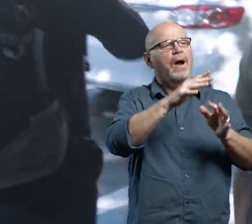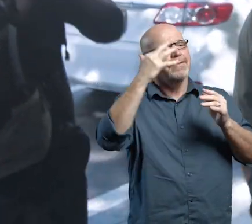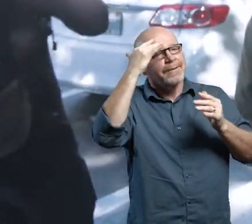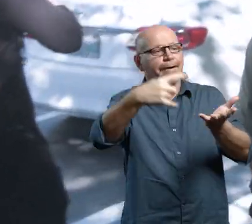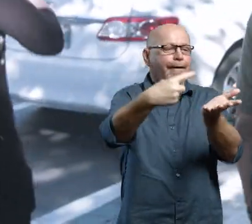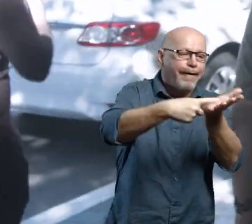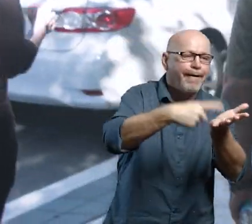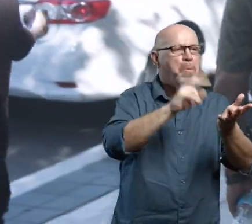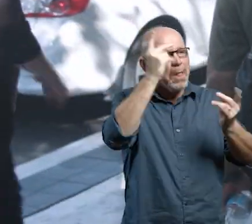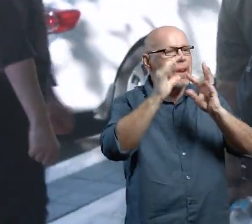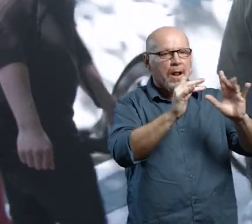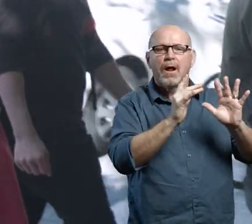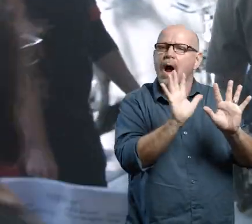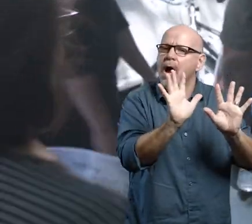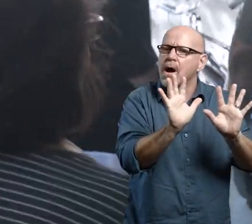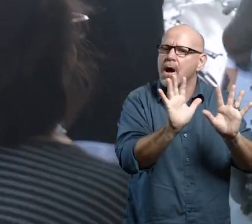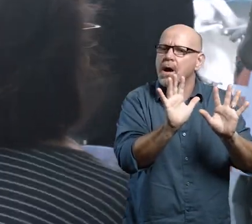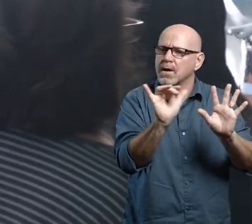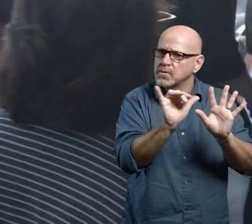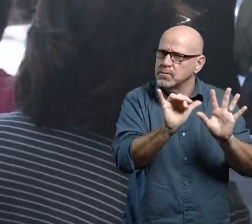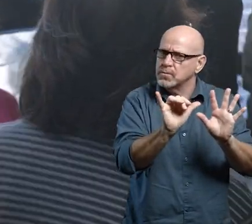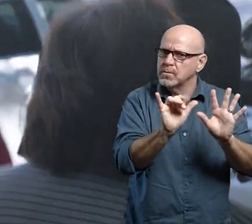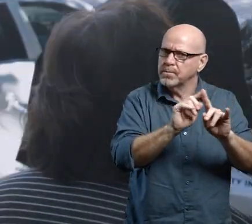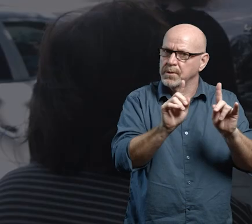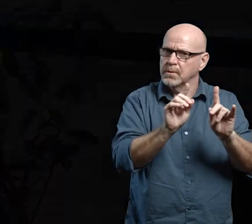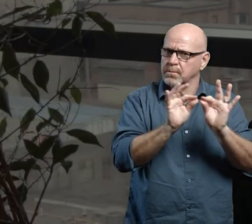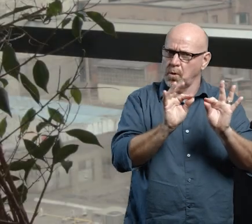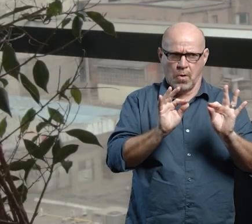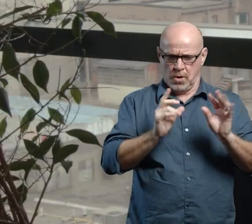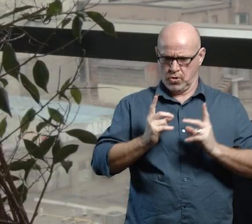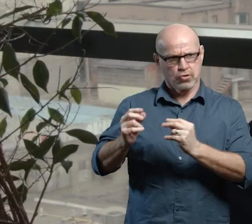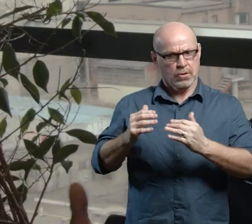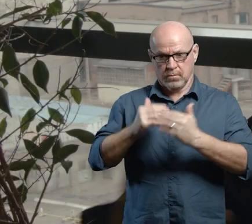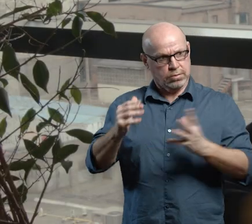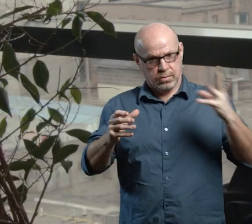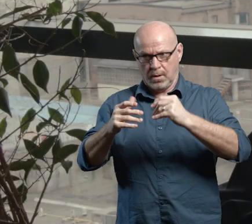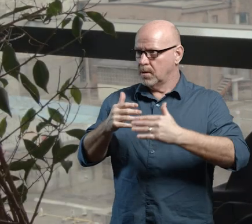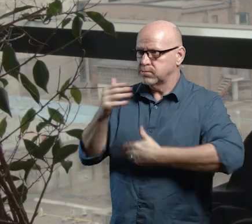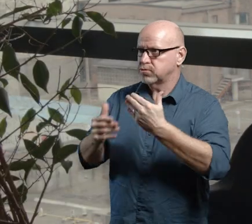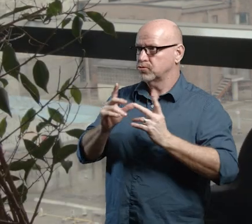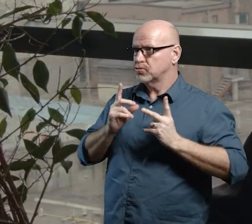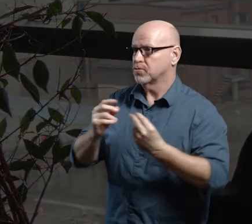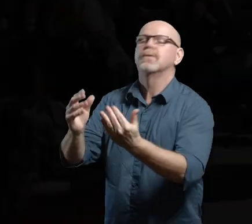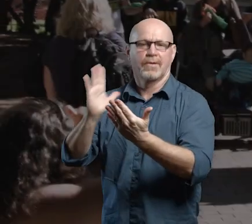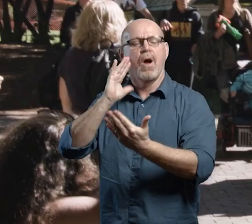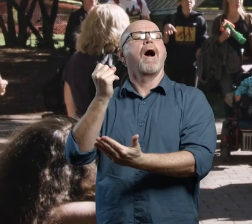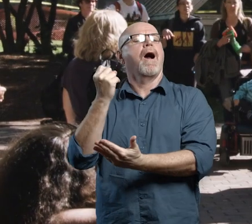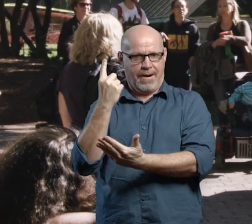It's actually getting involved. Learning about it is actually very easy. Doing it is where everything comes together.